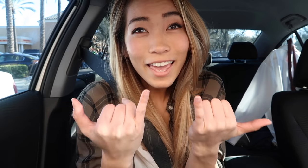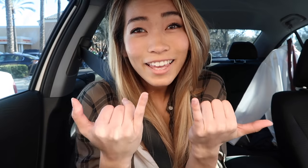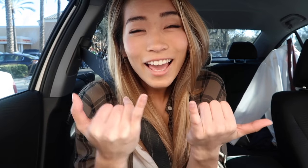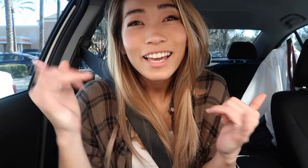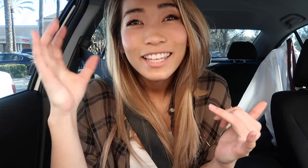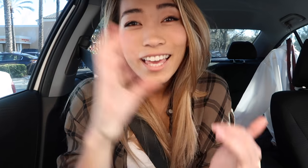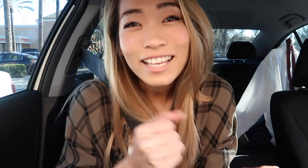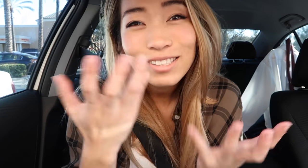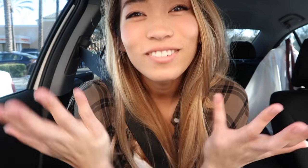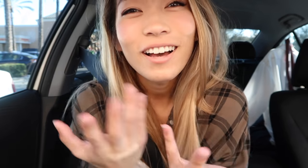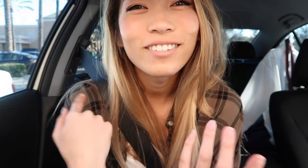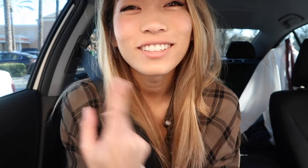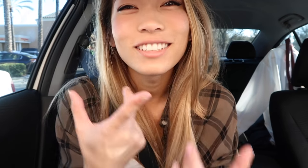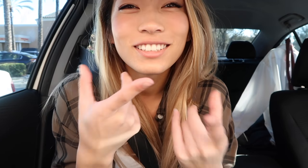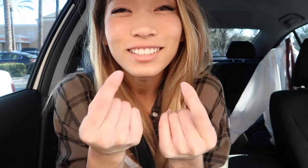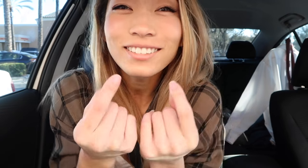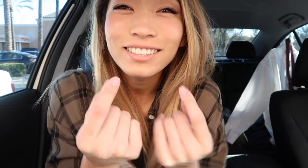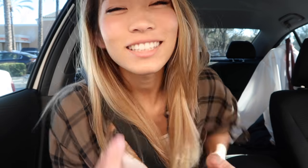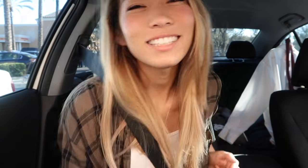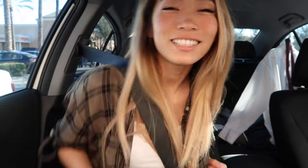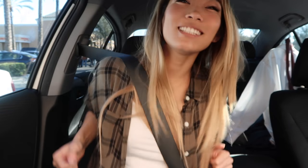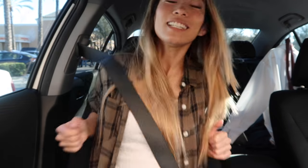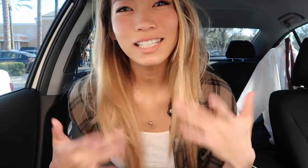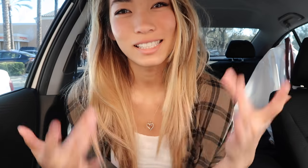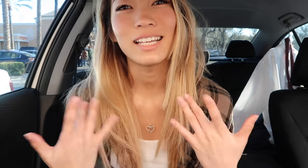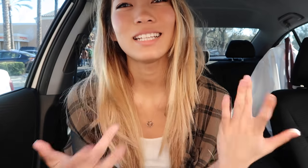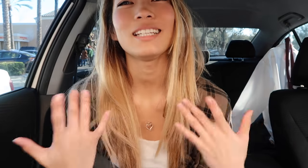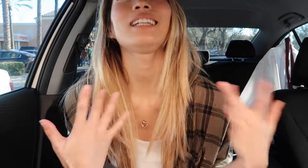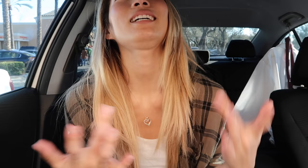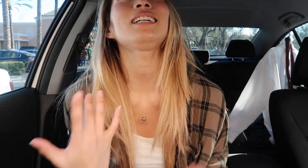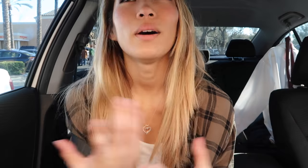But today! Guess what we're doing! So excited!